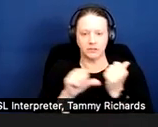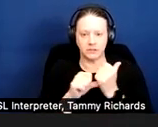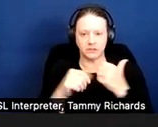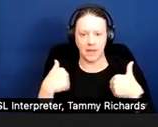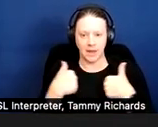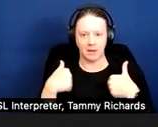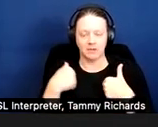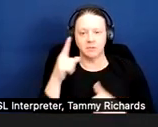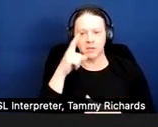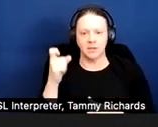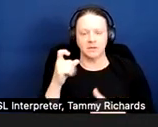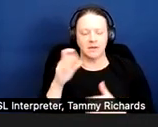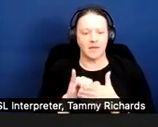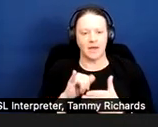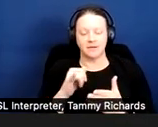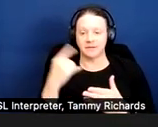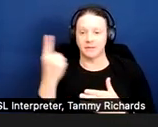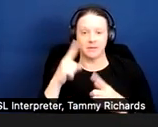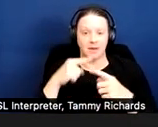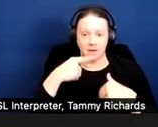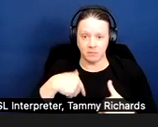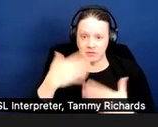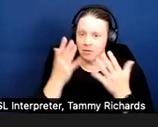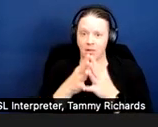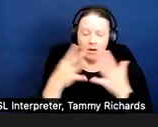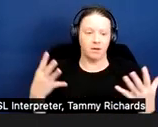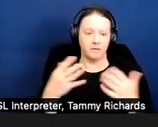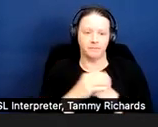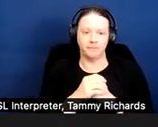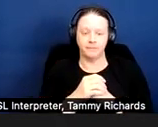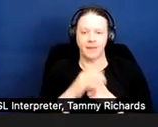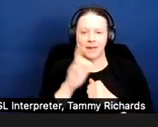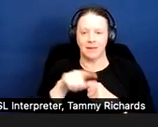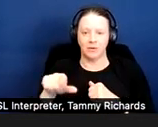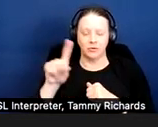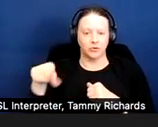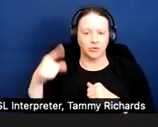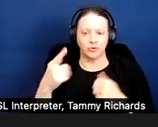Because that is something that comes up a lot where landlords just want way too much